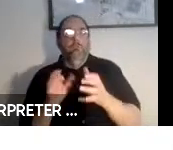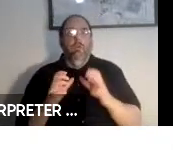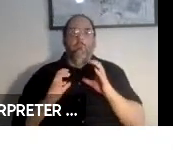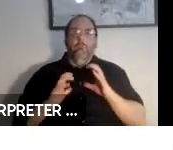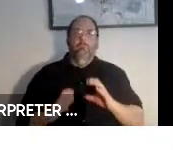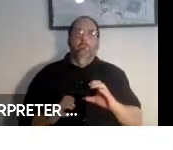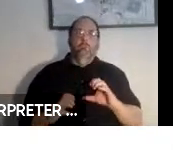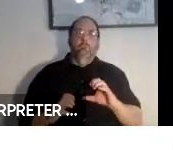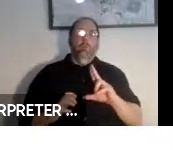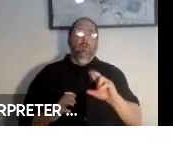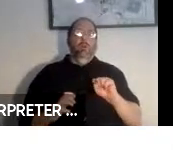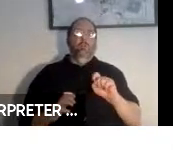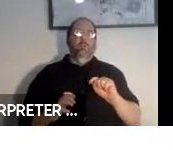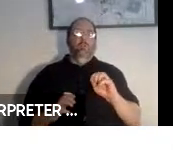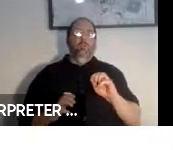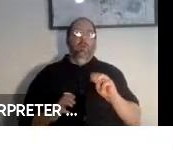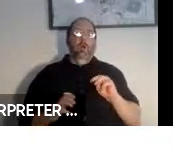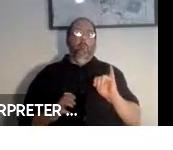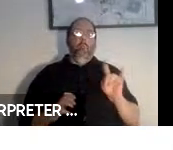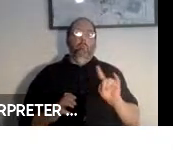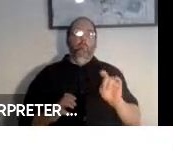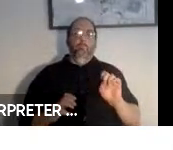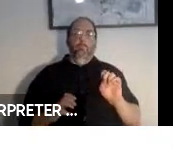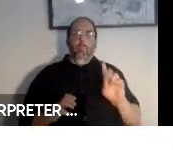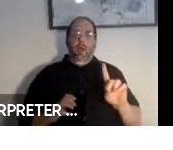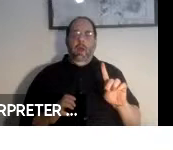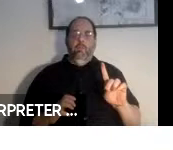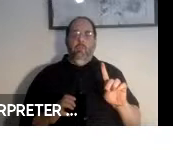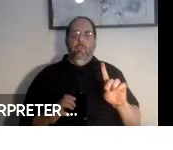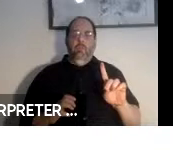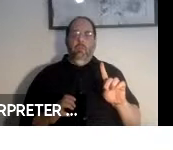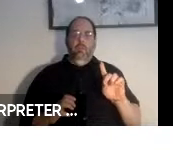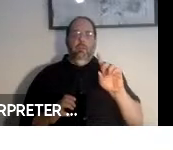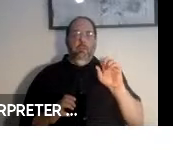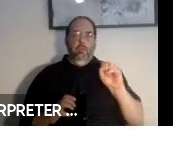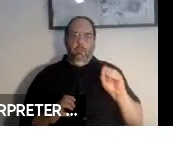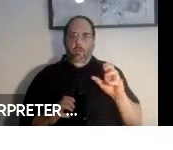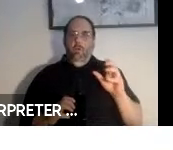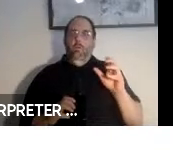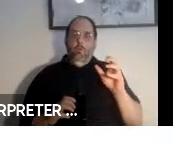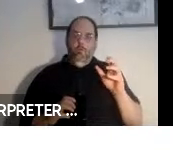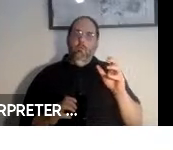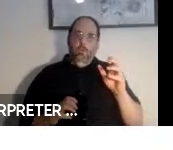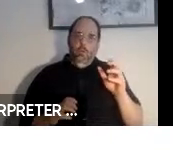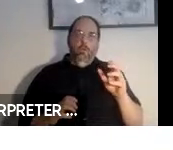pair it with additional hardware and devices that can accommodate as needed. Next slide,